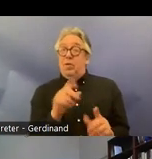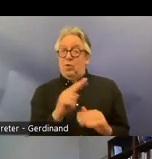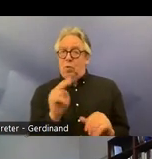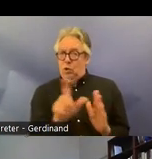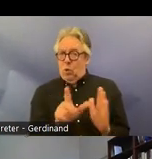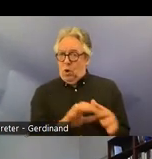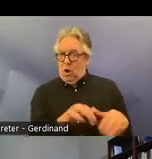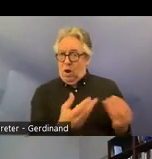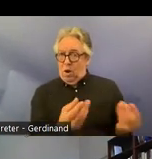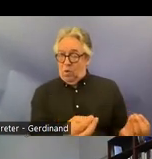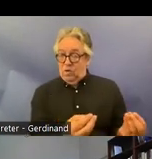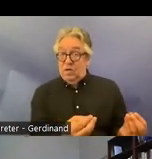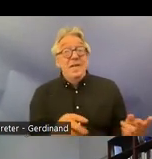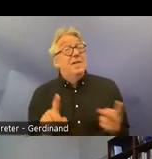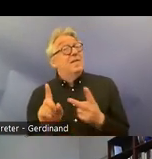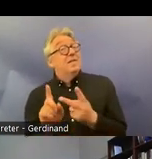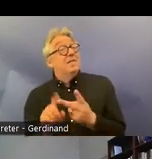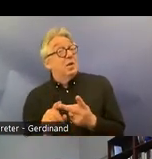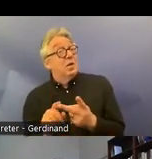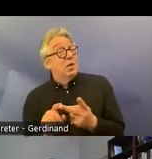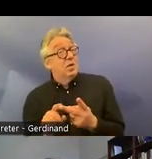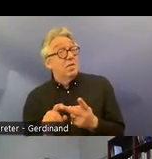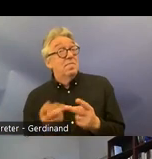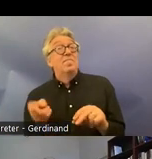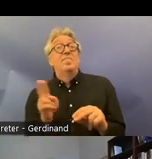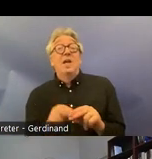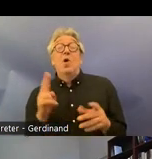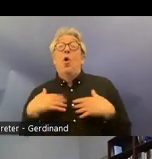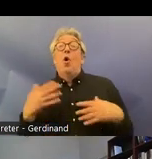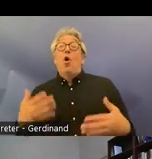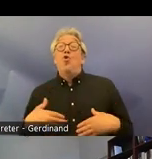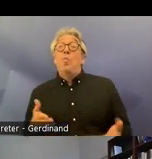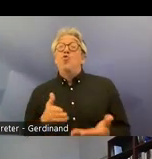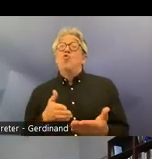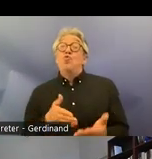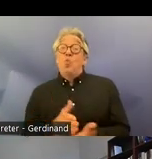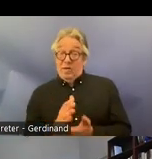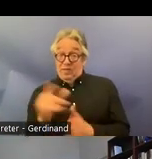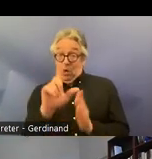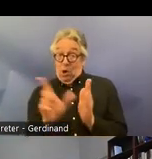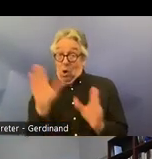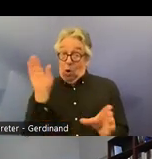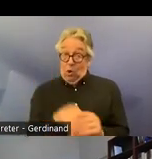it mean that it is incorporated into to the human rights act as compared to